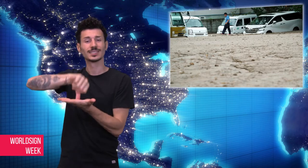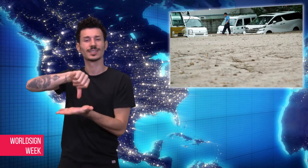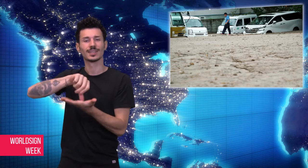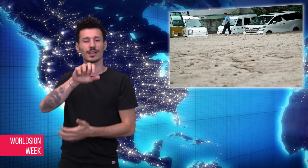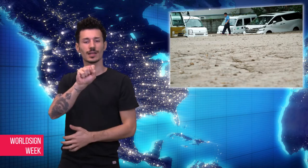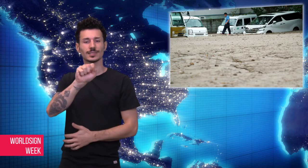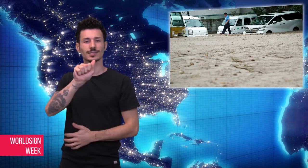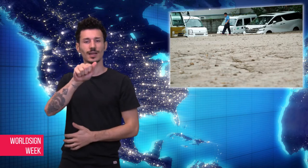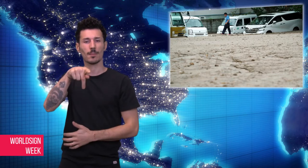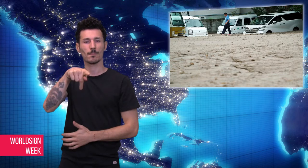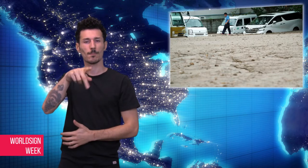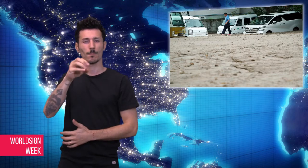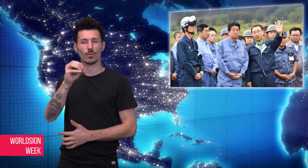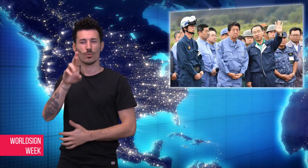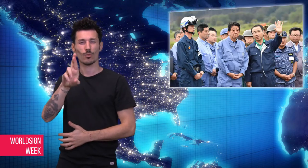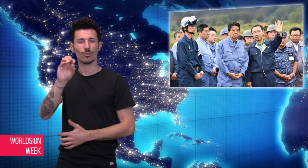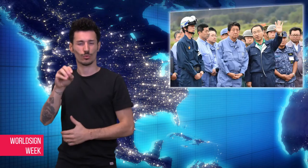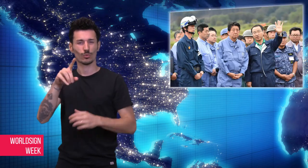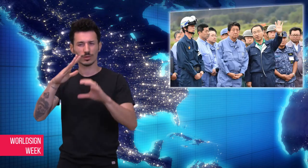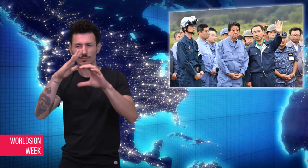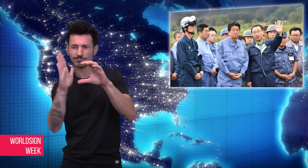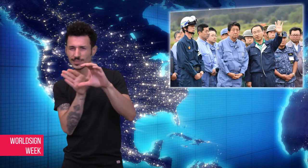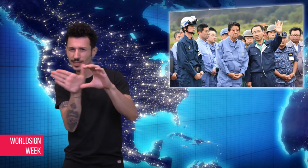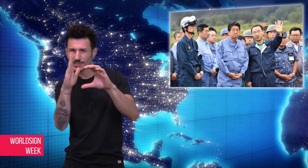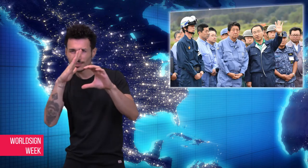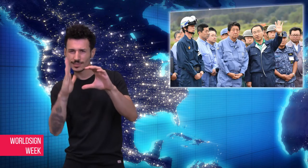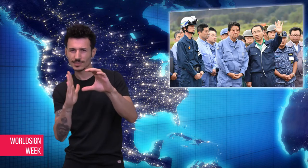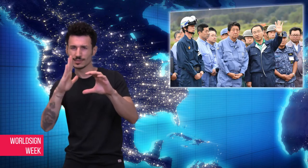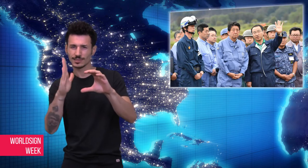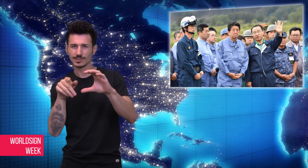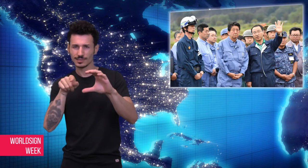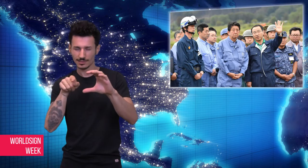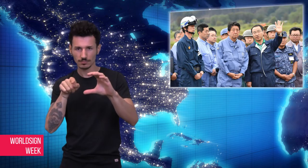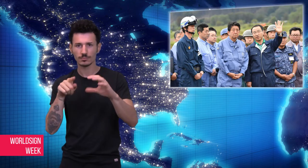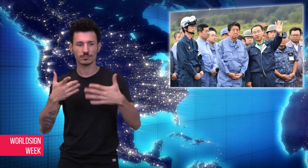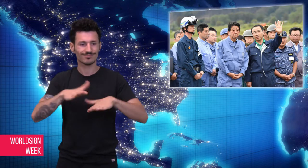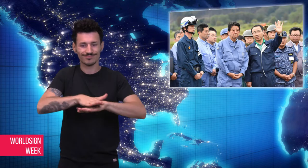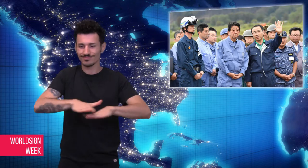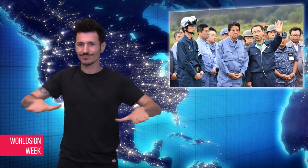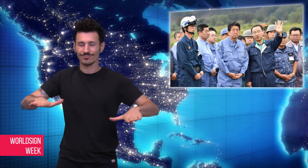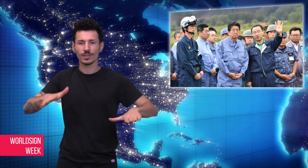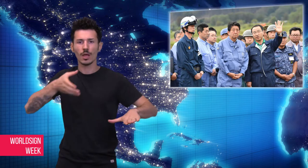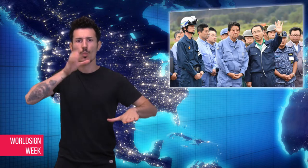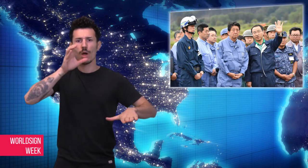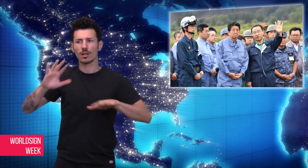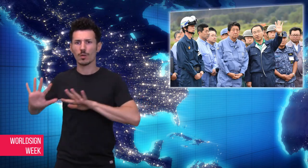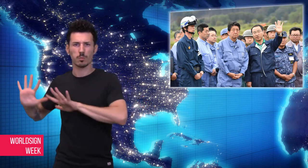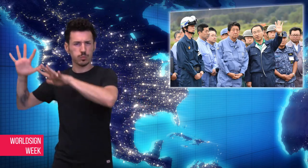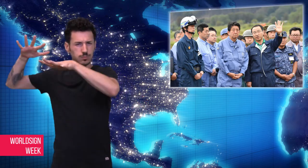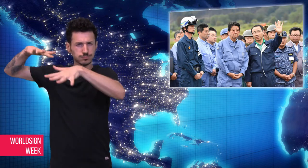Sapporo, capital of Hokkaido, the earth became liquid and sinking one